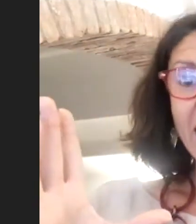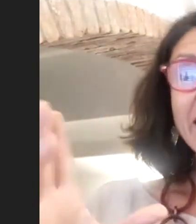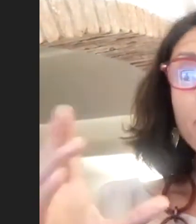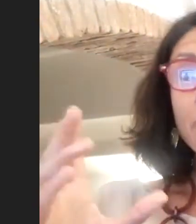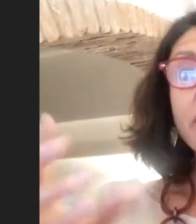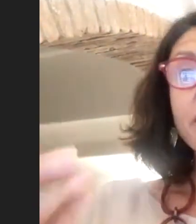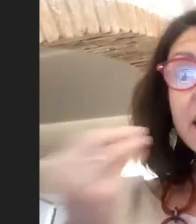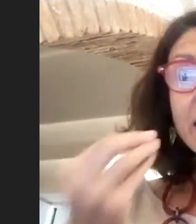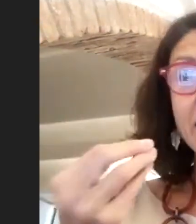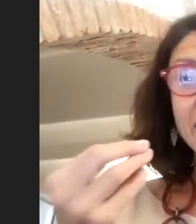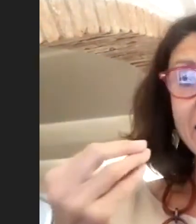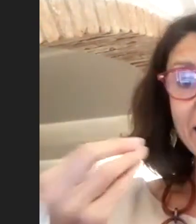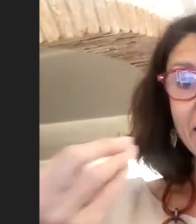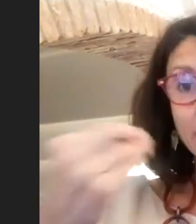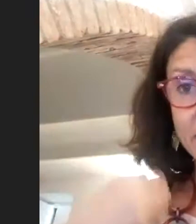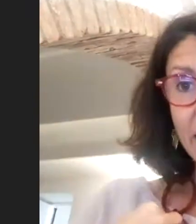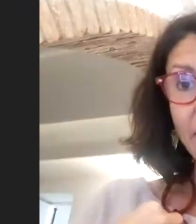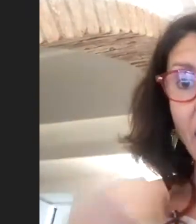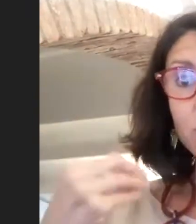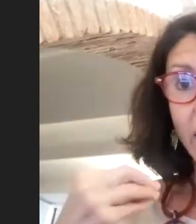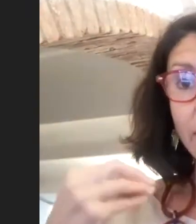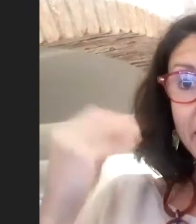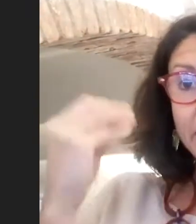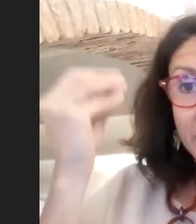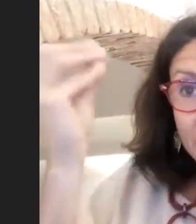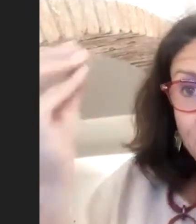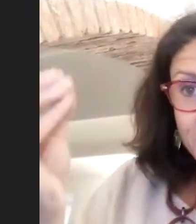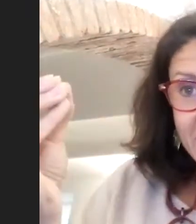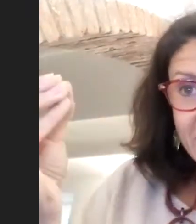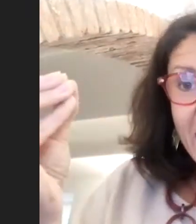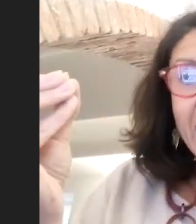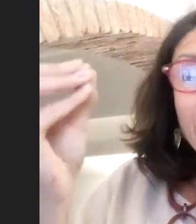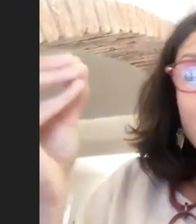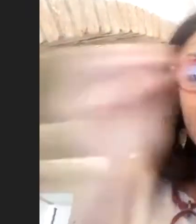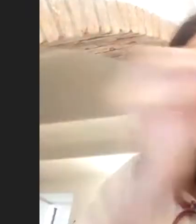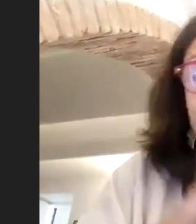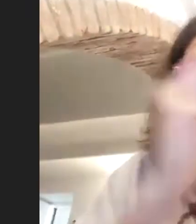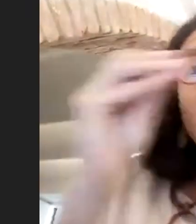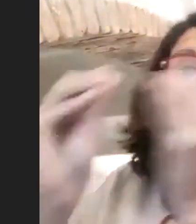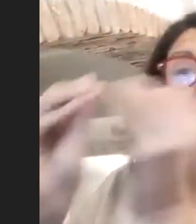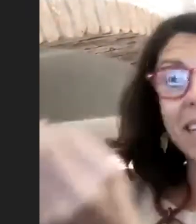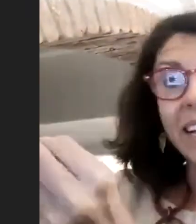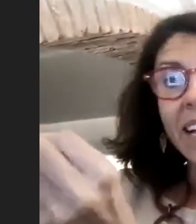And they were thinking and asking themselves, how to help their teachers and they were asking to us.